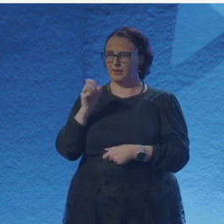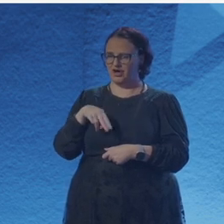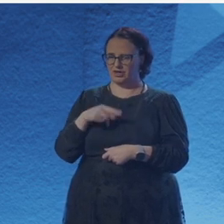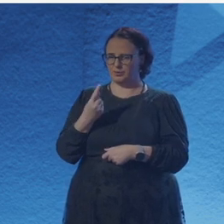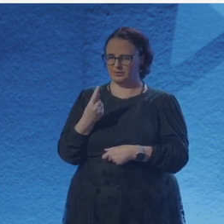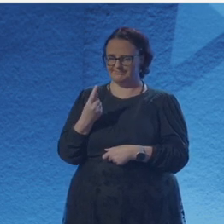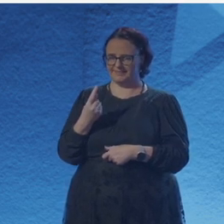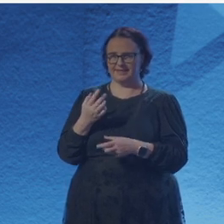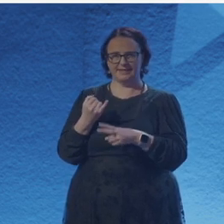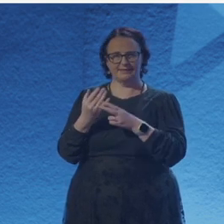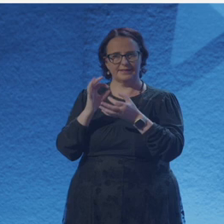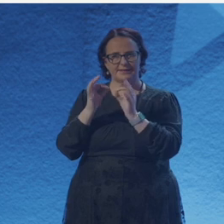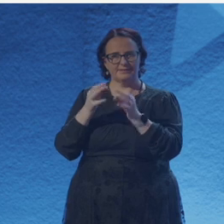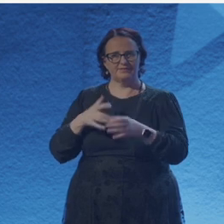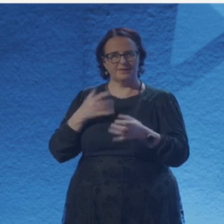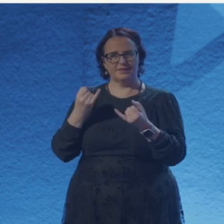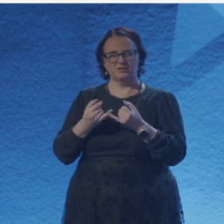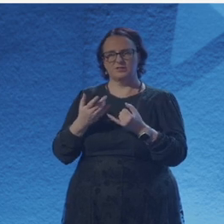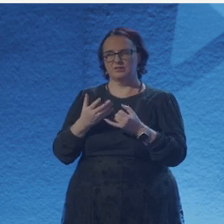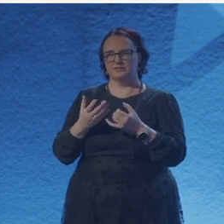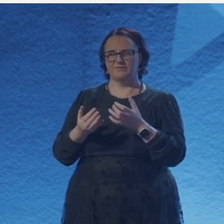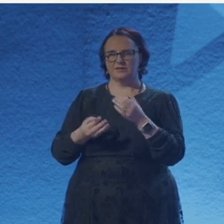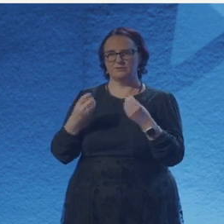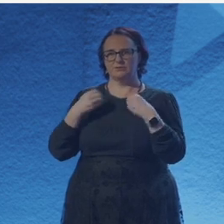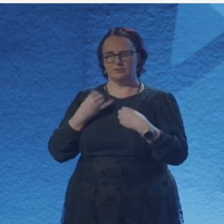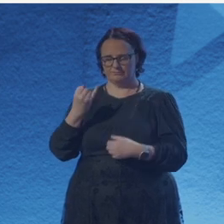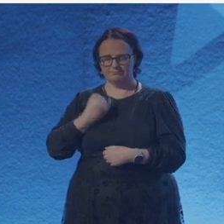you can't help but feel like you're just a little subject or you're just